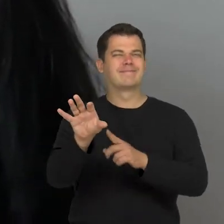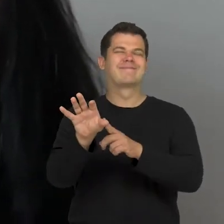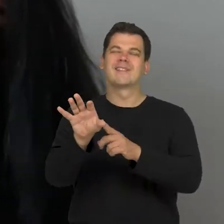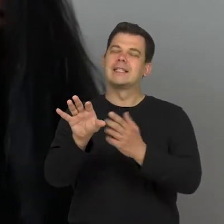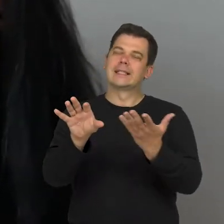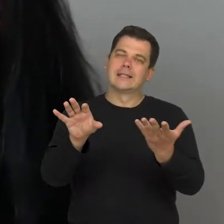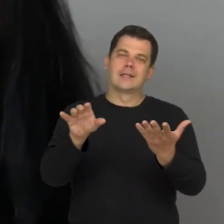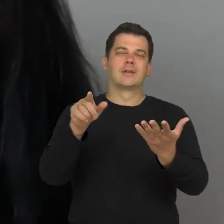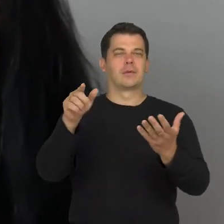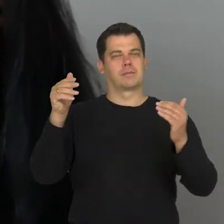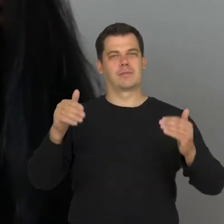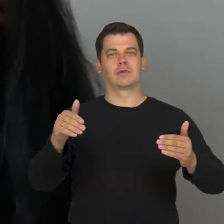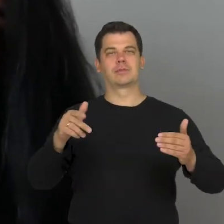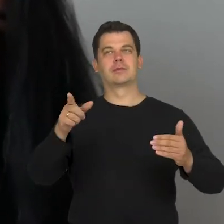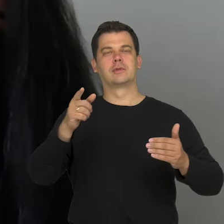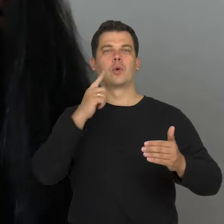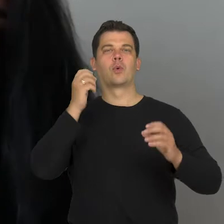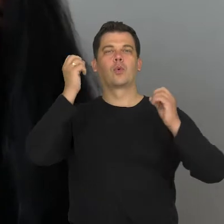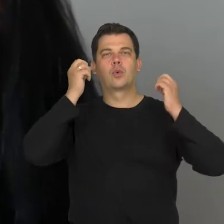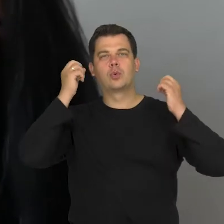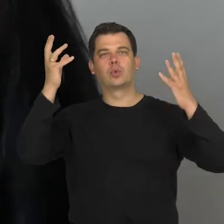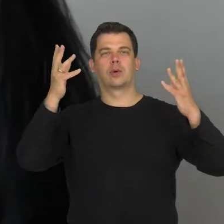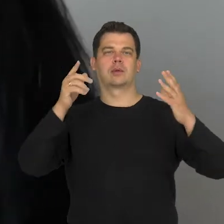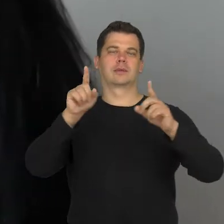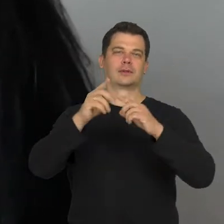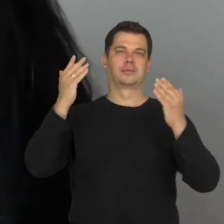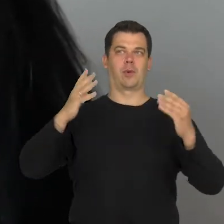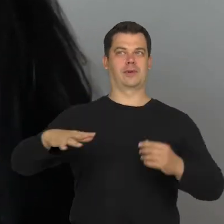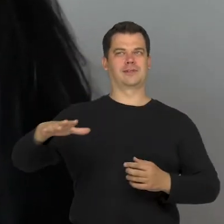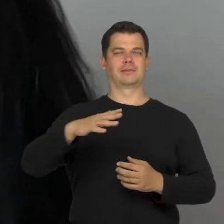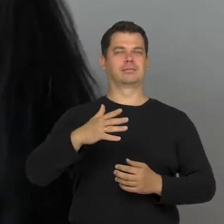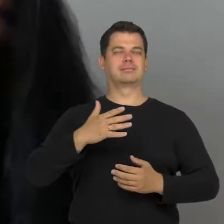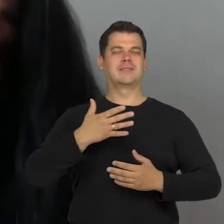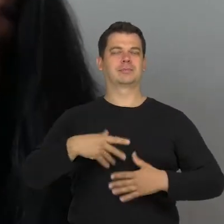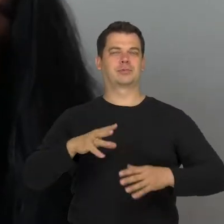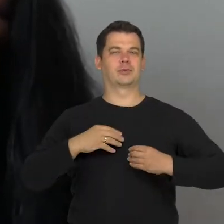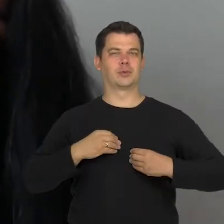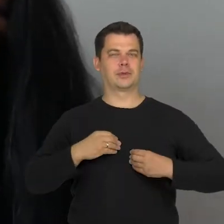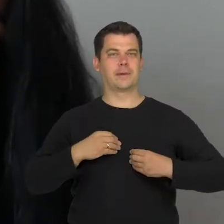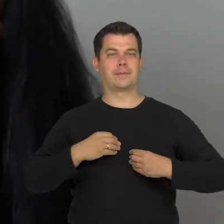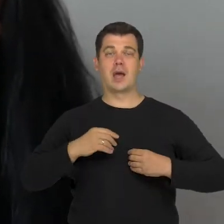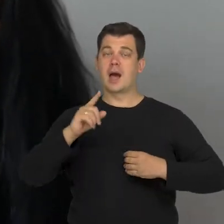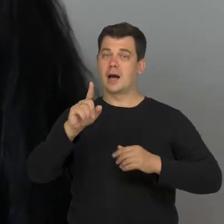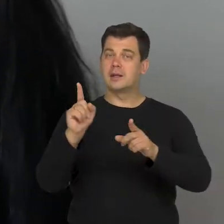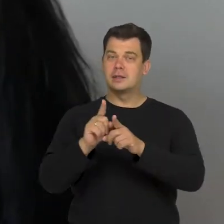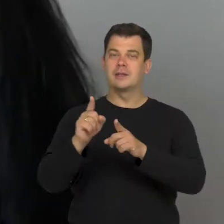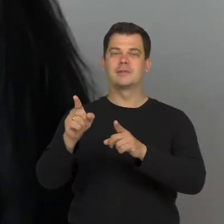that kind of cultural and social meaning. But it also creates a social relationship.